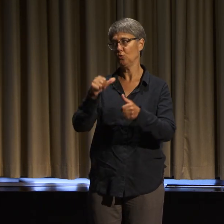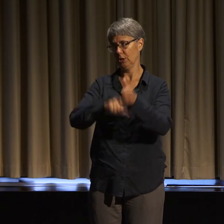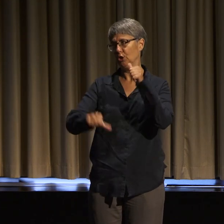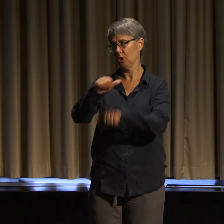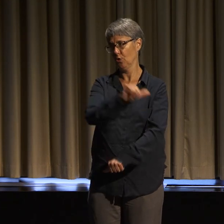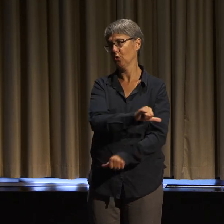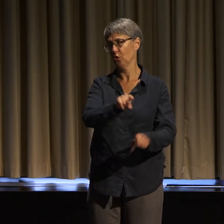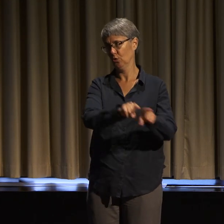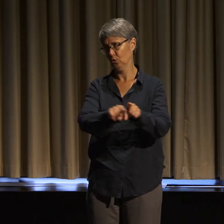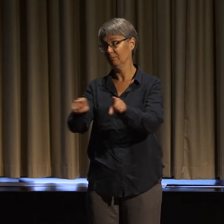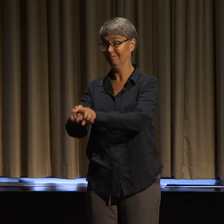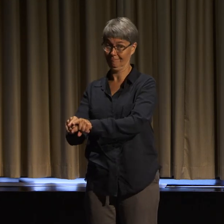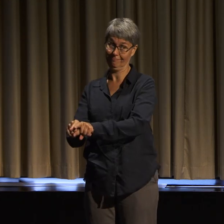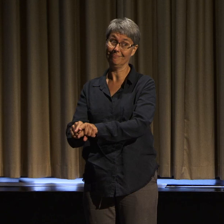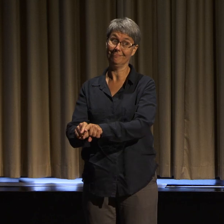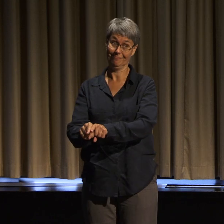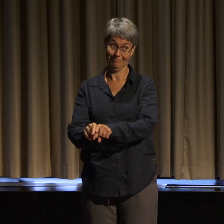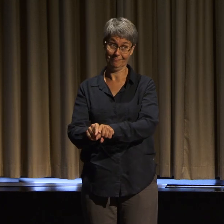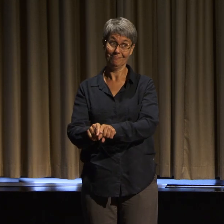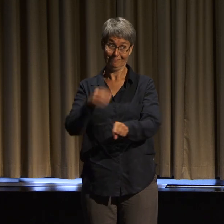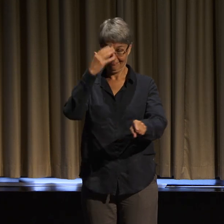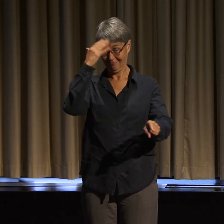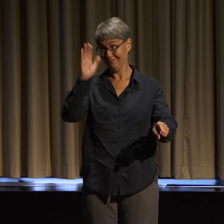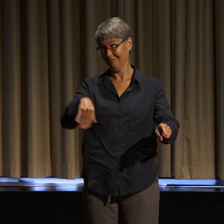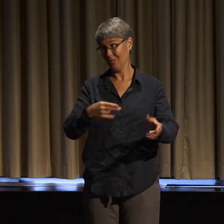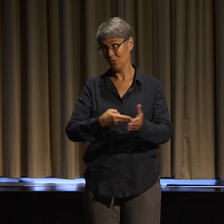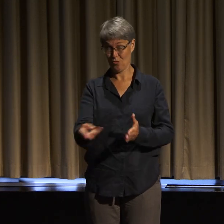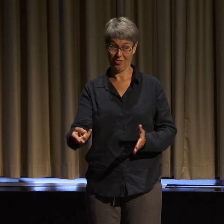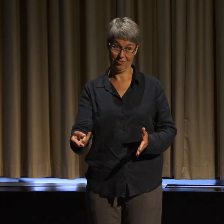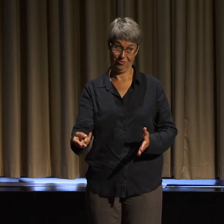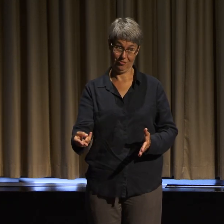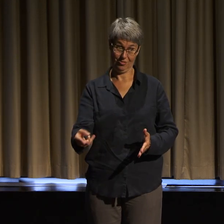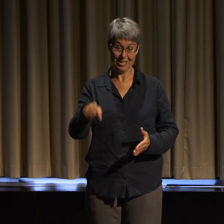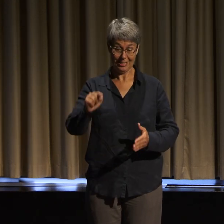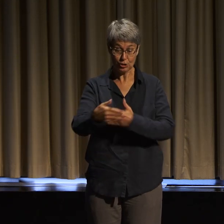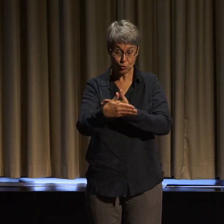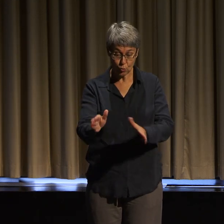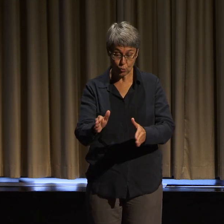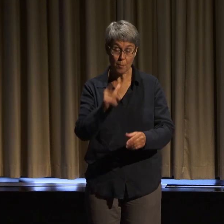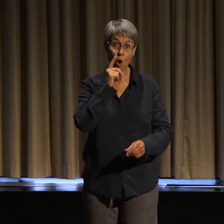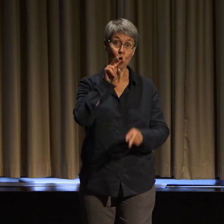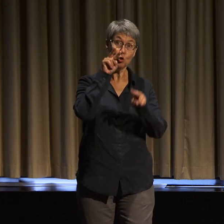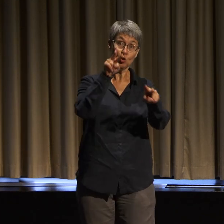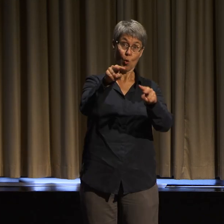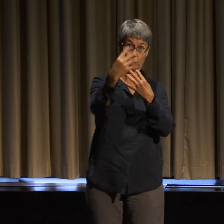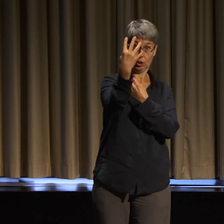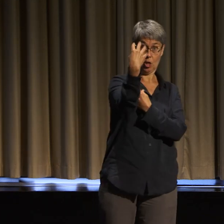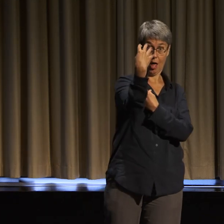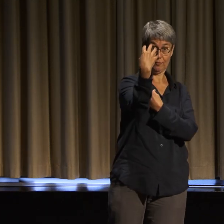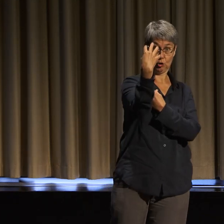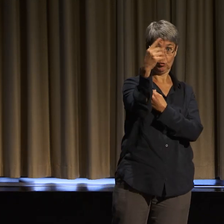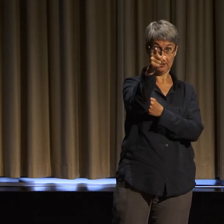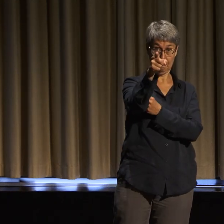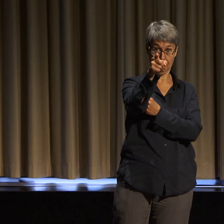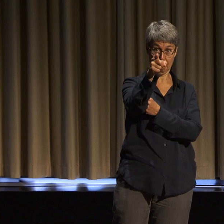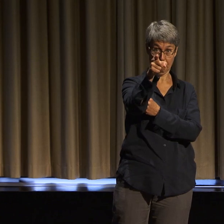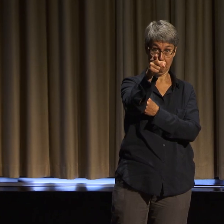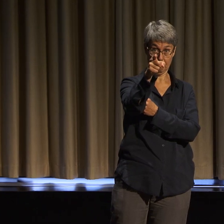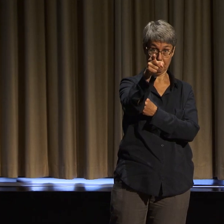Because even within this room and to all the folks out there in the live stream, there are many, many, many differences